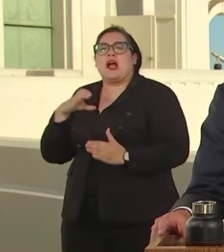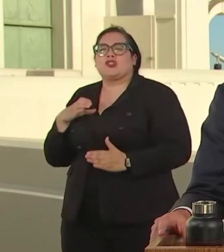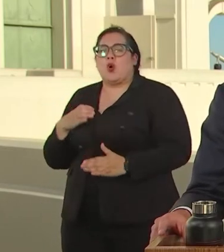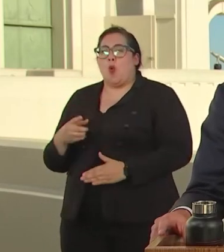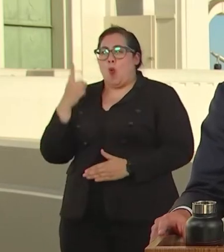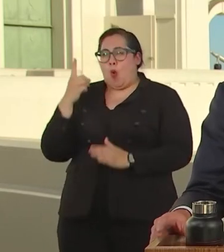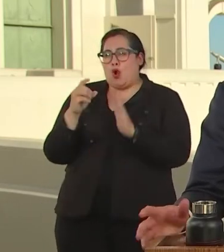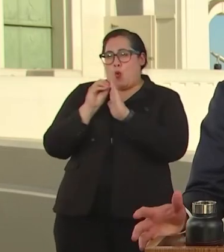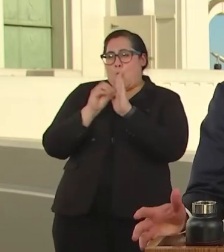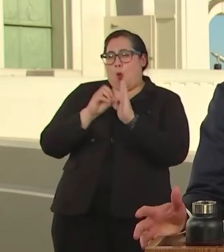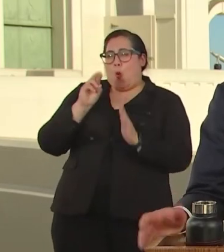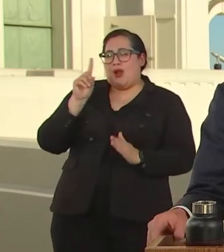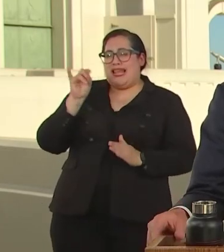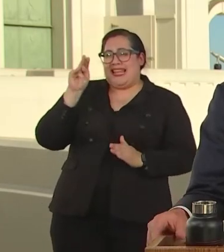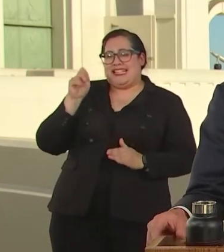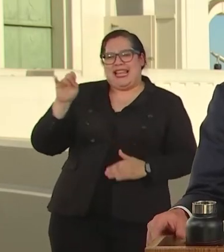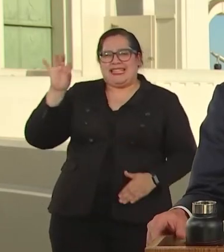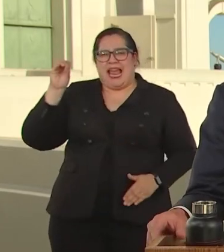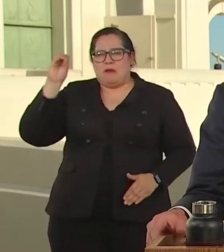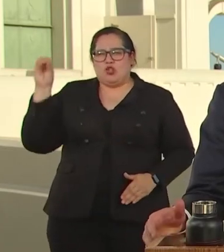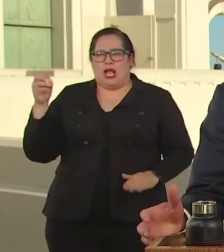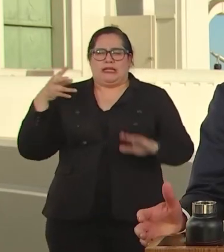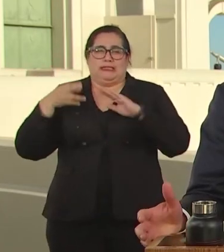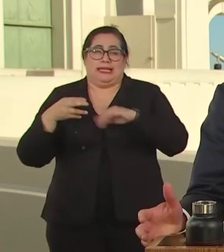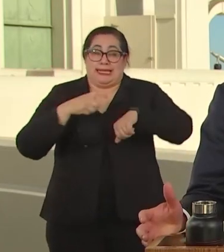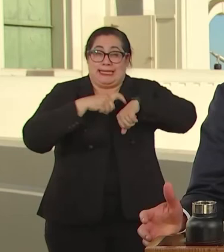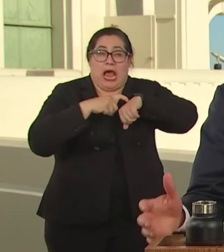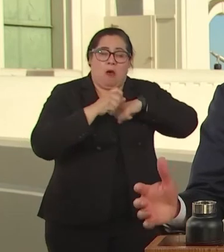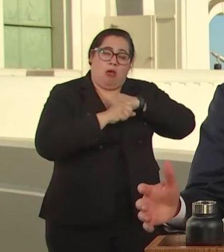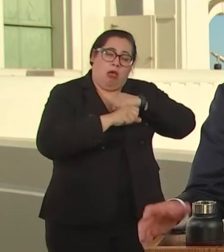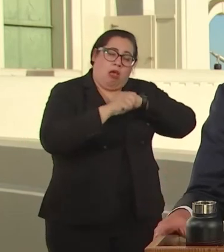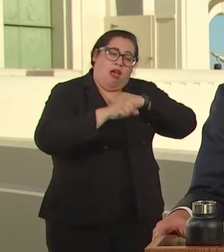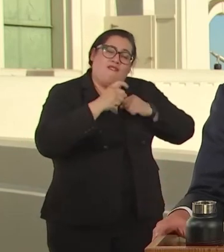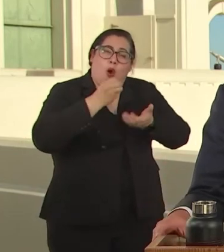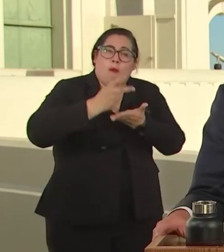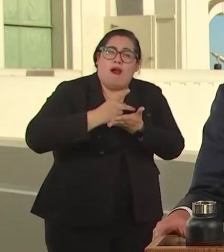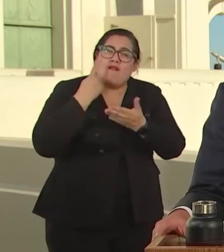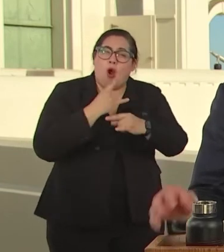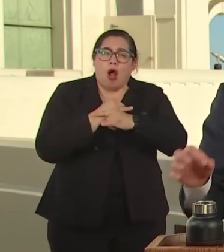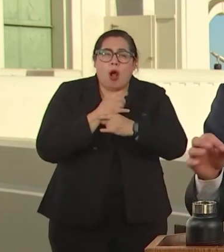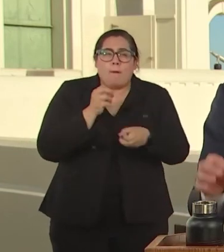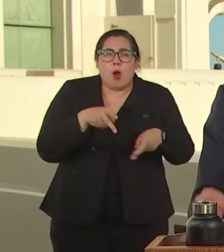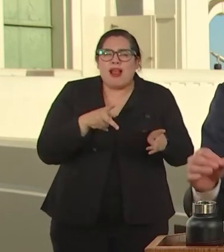CUT BY 90%, THE TIME IT TAKES FOR AN ALCOHOL PERMIT AND CUT